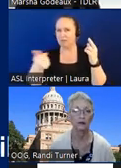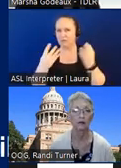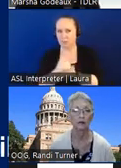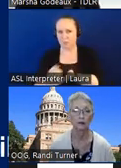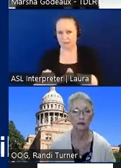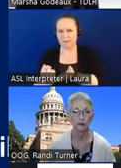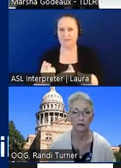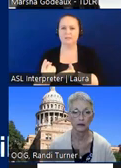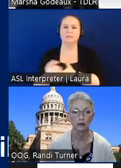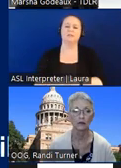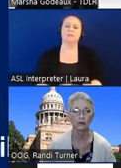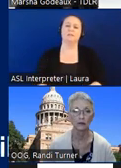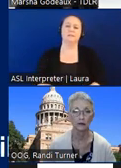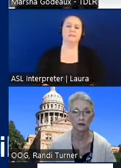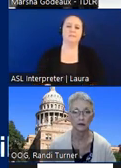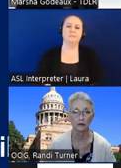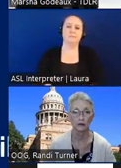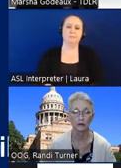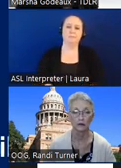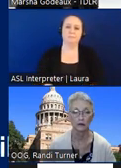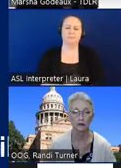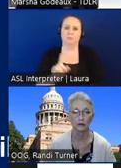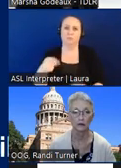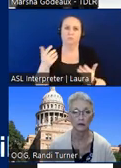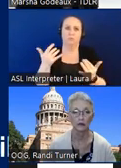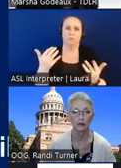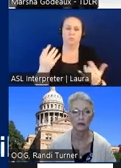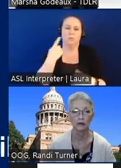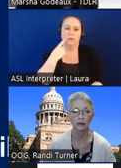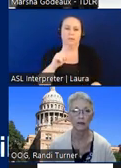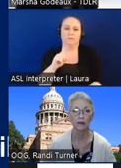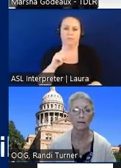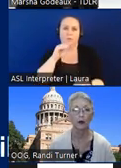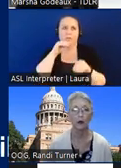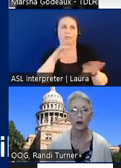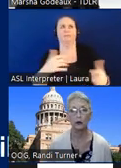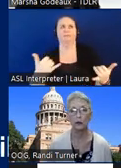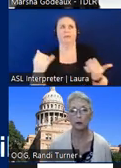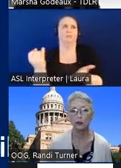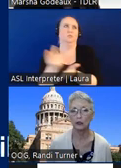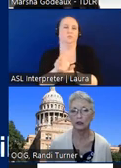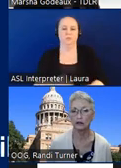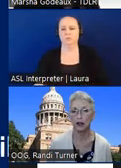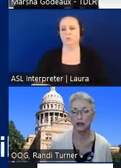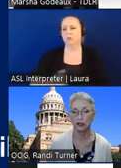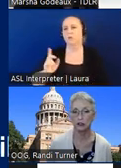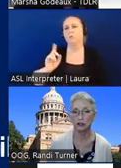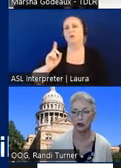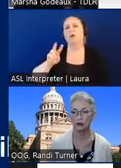um we're just waiting for the blessing right now where would people look to find that just go